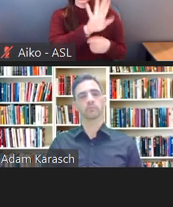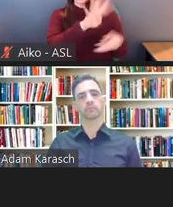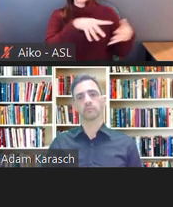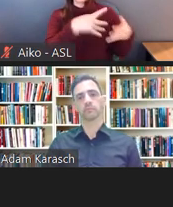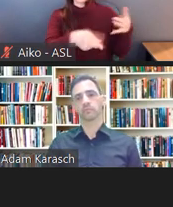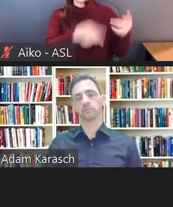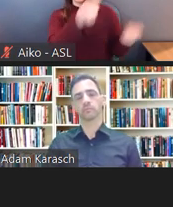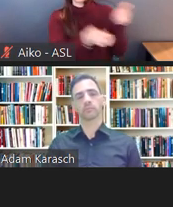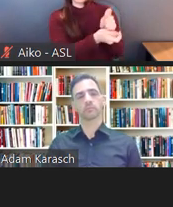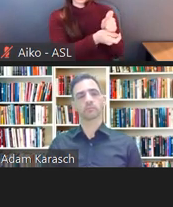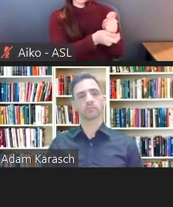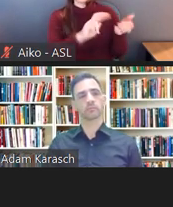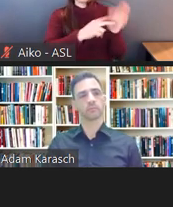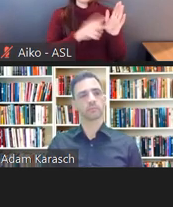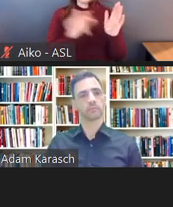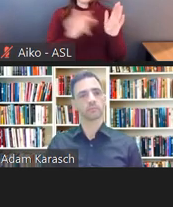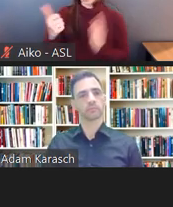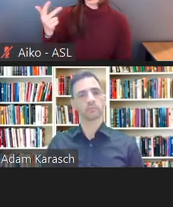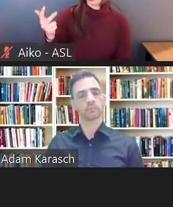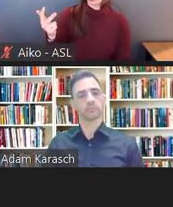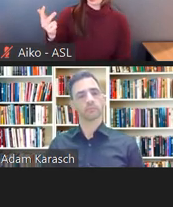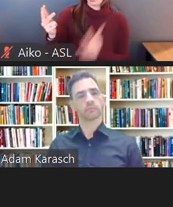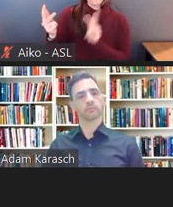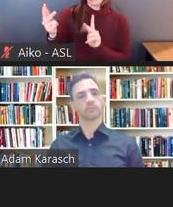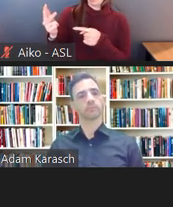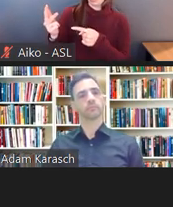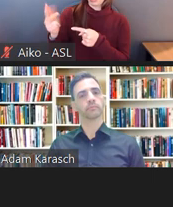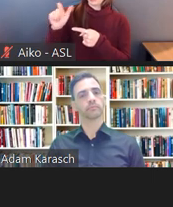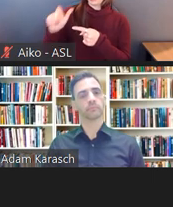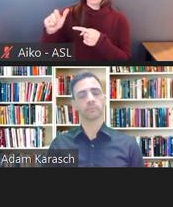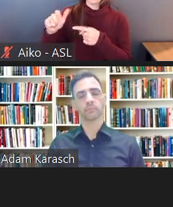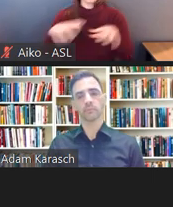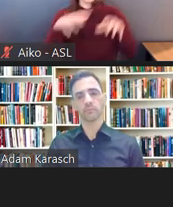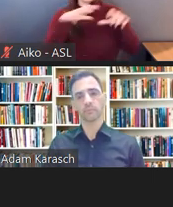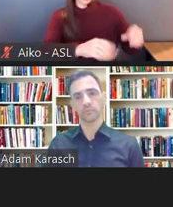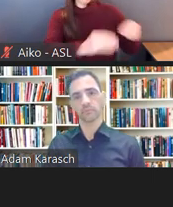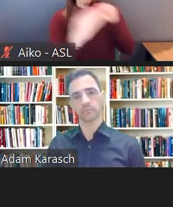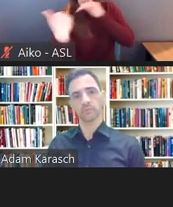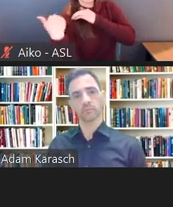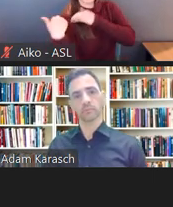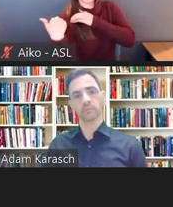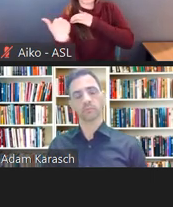people in the group may have to work harder or may have to take some of her responsibilities.